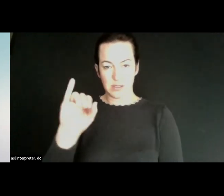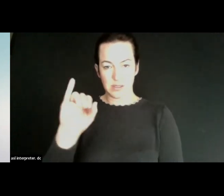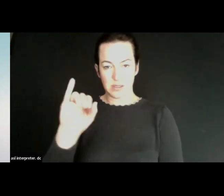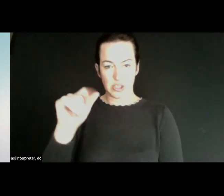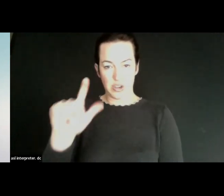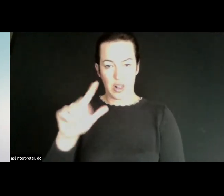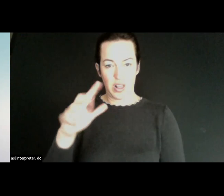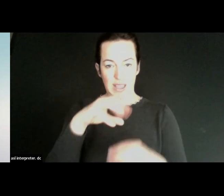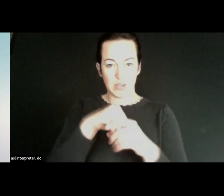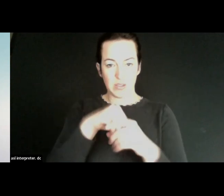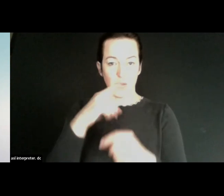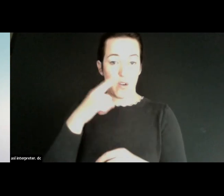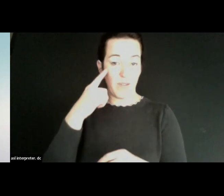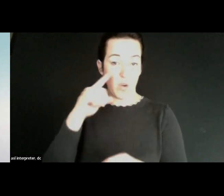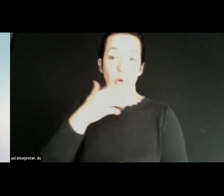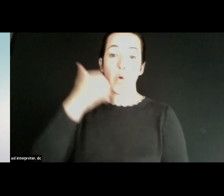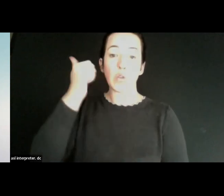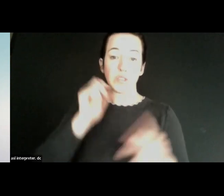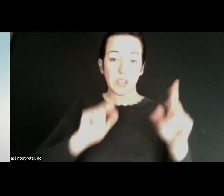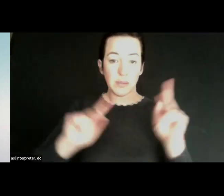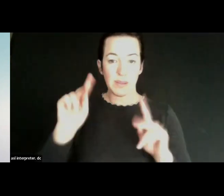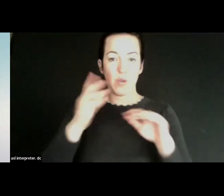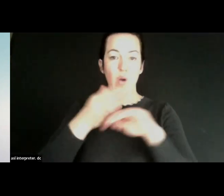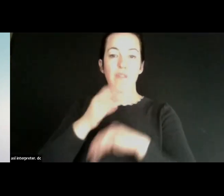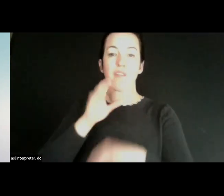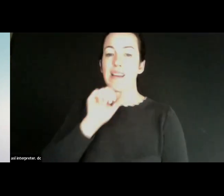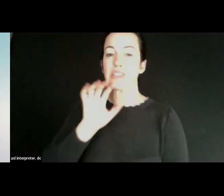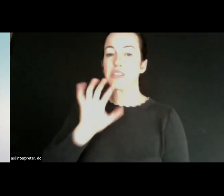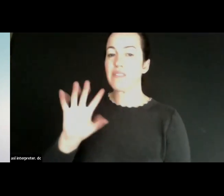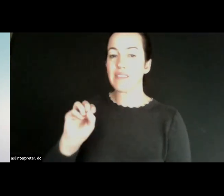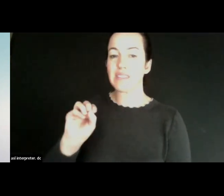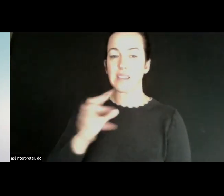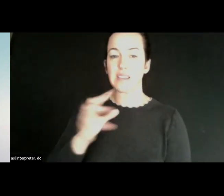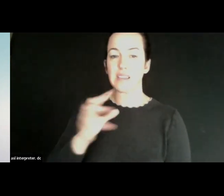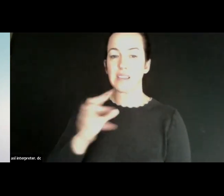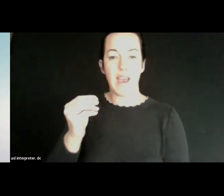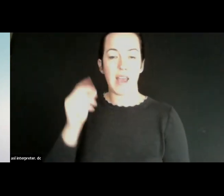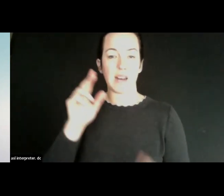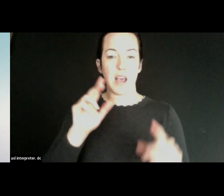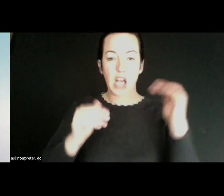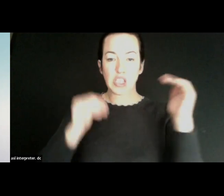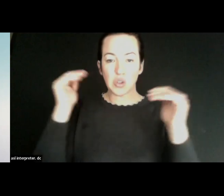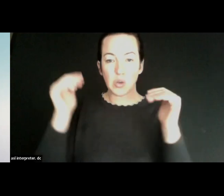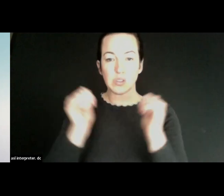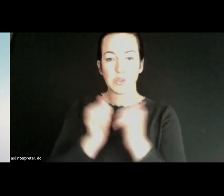of older adults, that being individuals on the age of 50, and adults with disabilities. And when